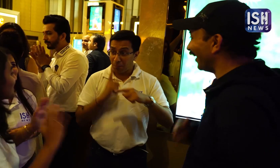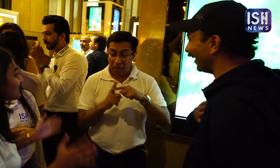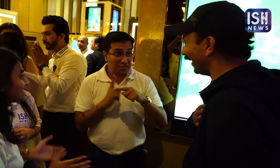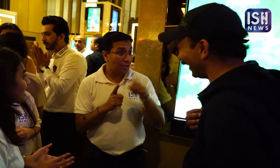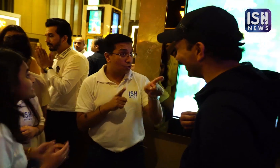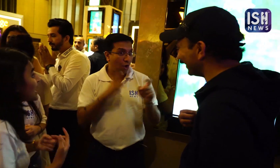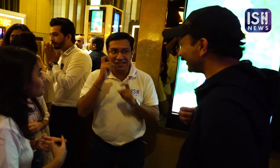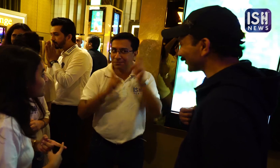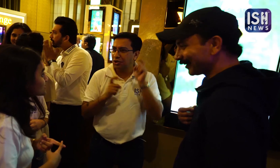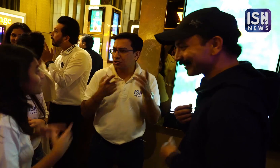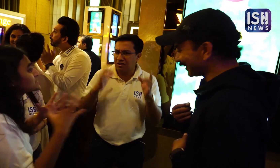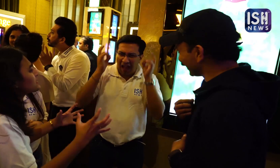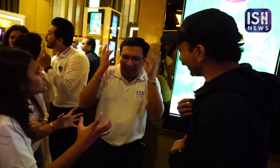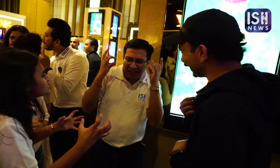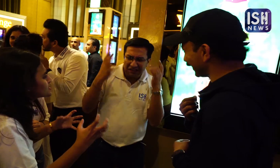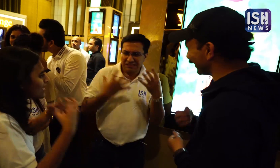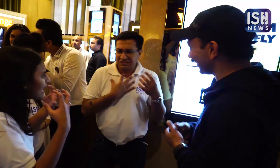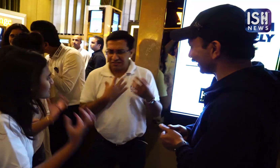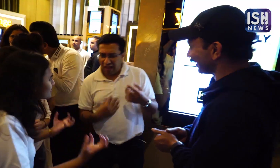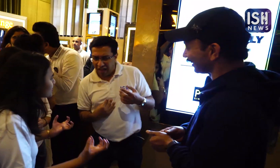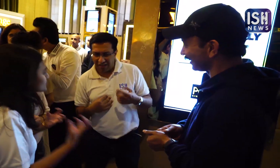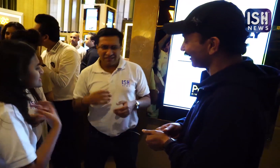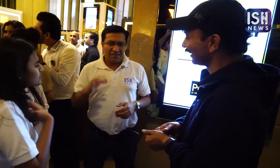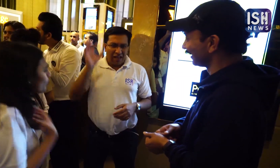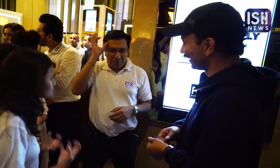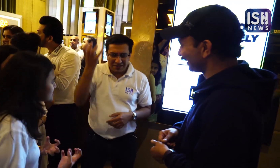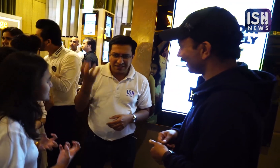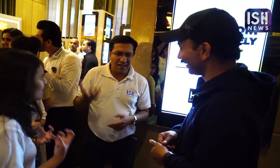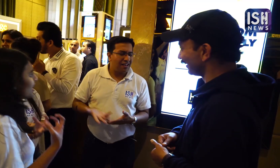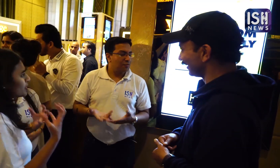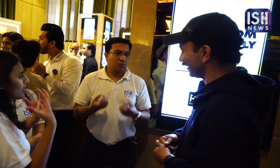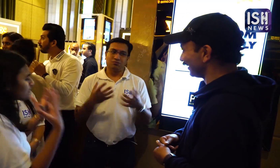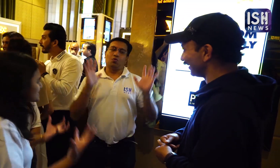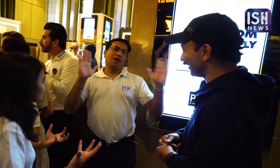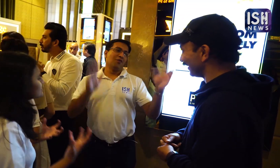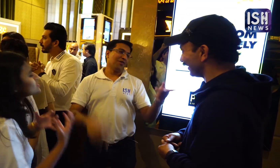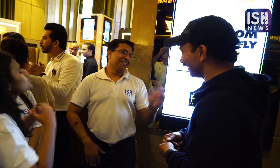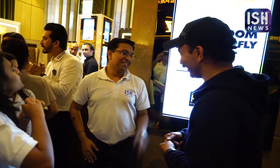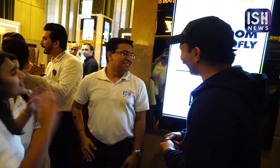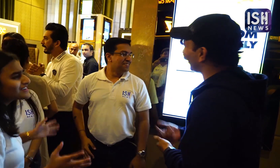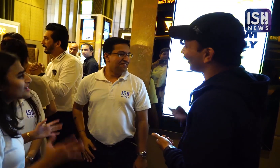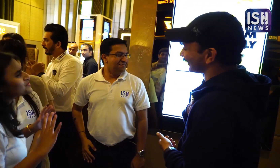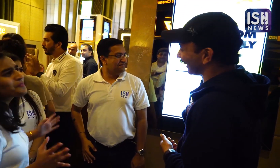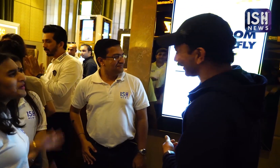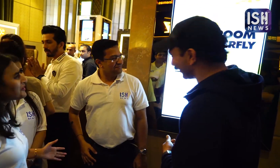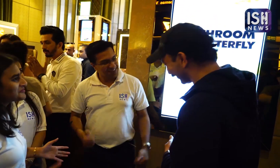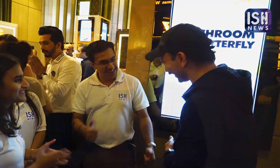Also your expressions of anger, sadness, irritation were simply amazing! Thank you!